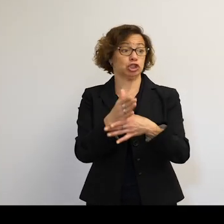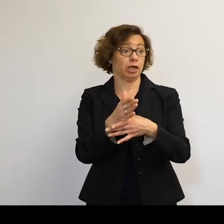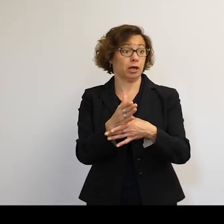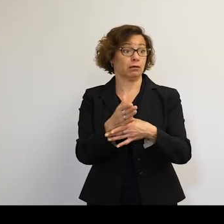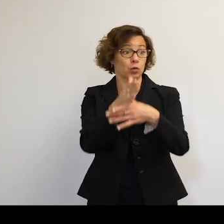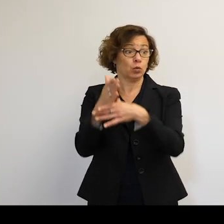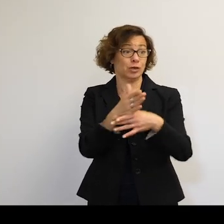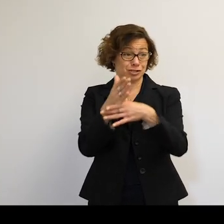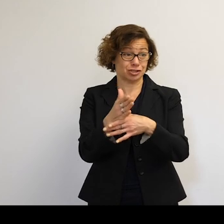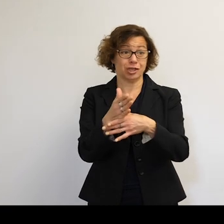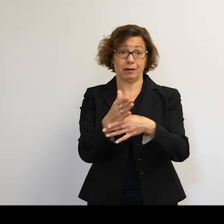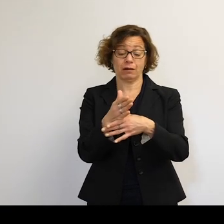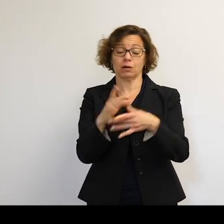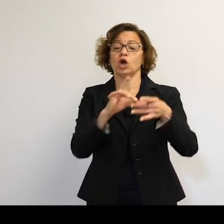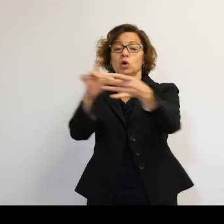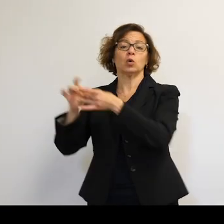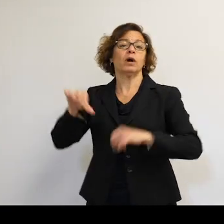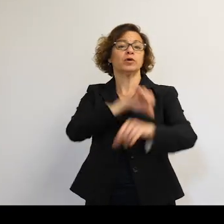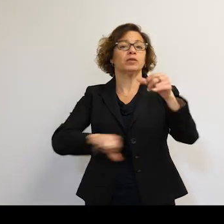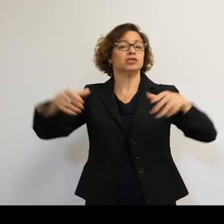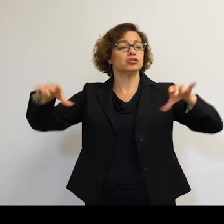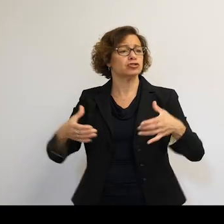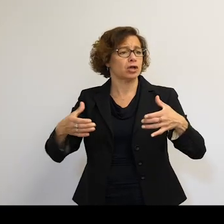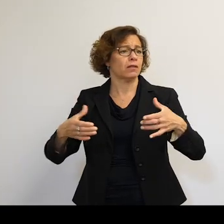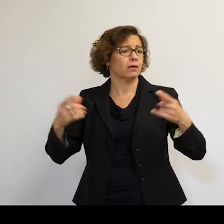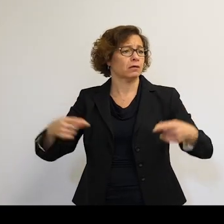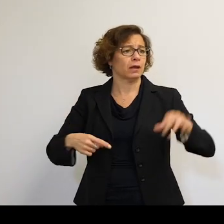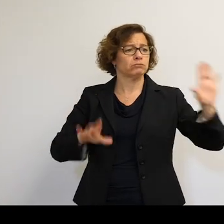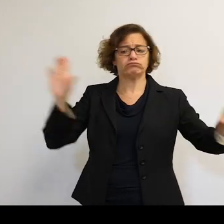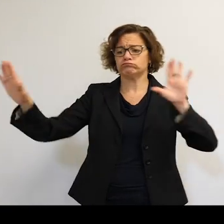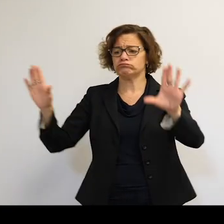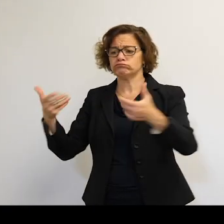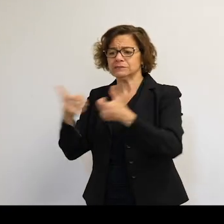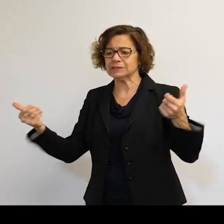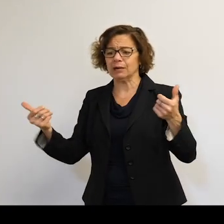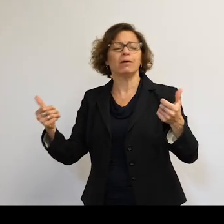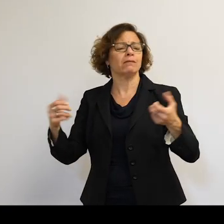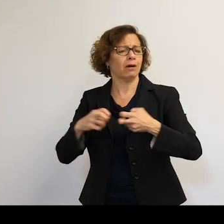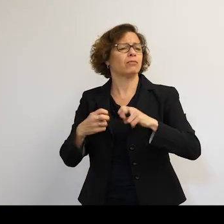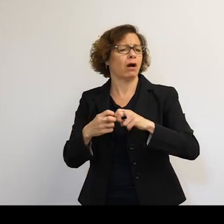apparently cooperate when they haven't been cooperating for years. And that is a problem that transcends engineering